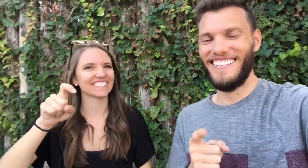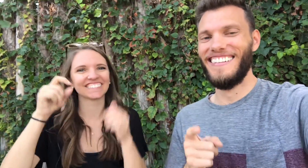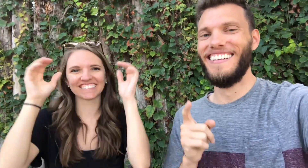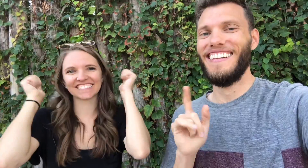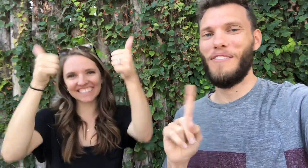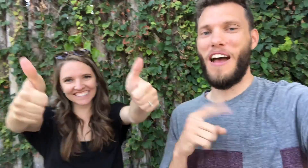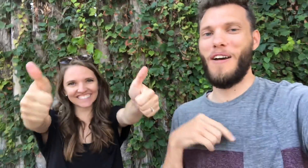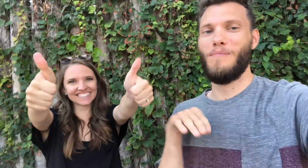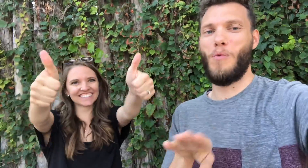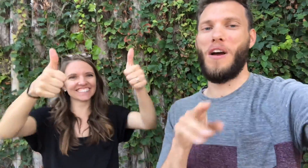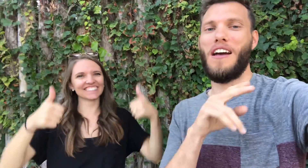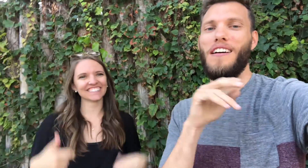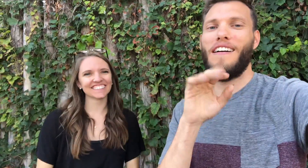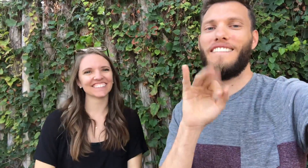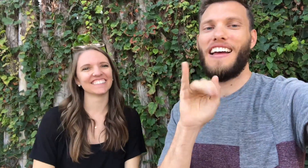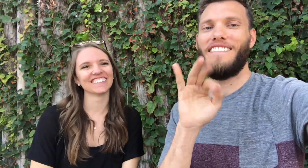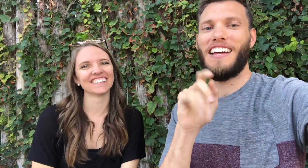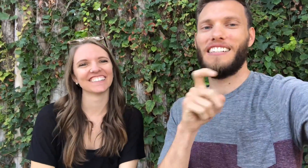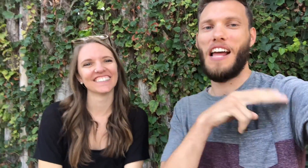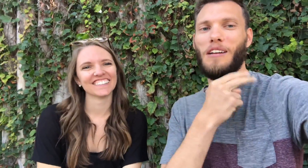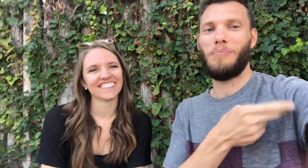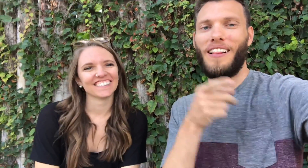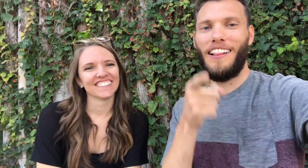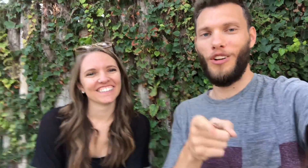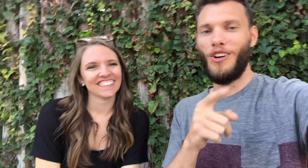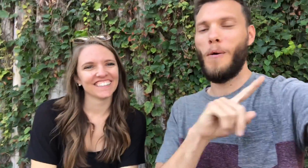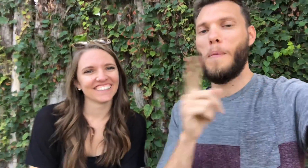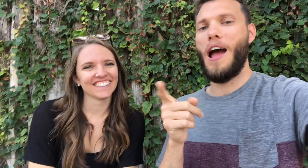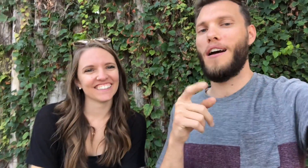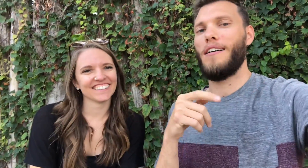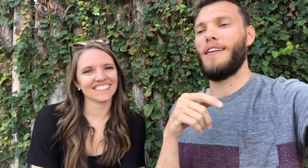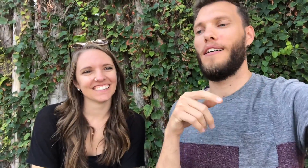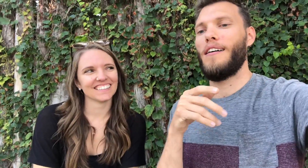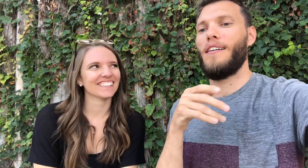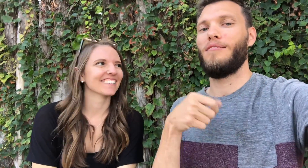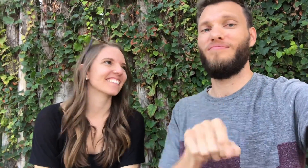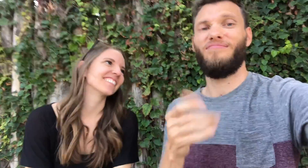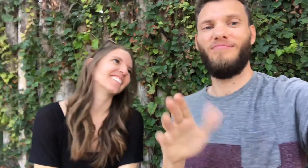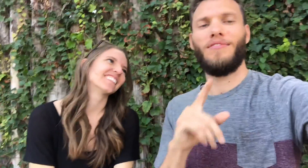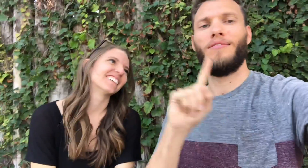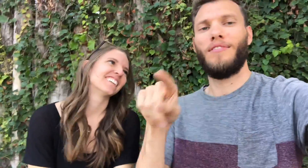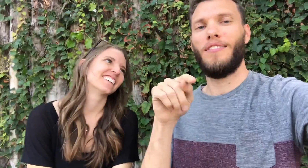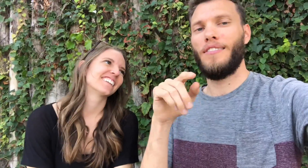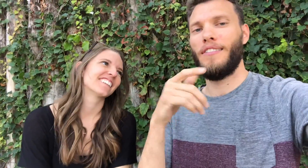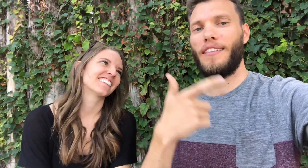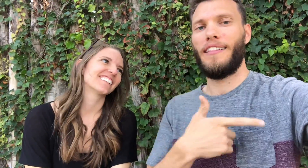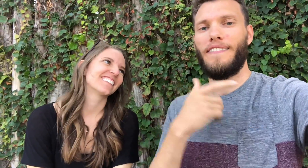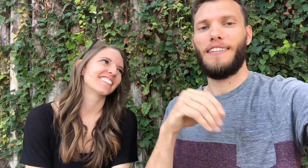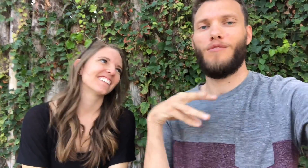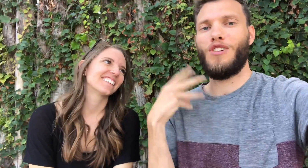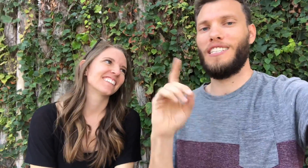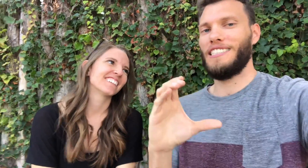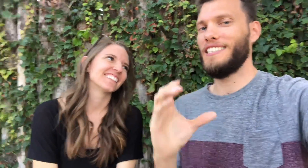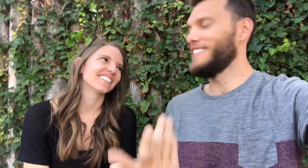Right I was born in Fairfax hospital. But my family was living in DC.